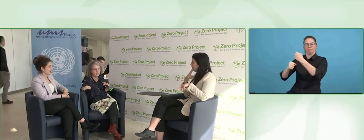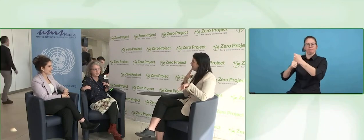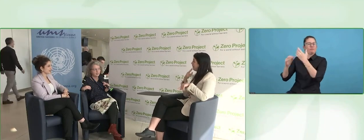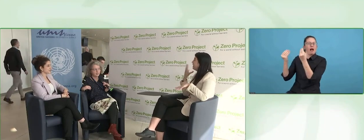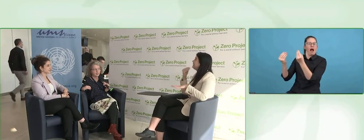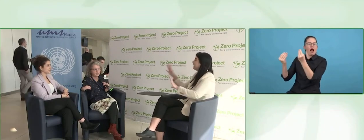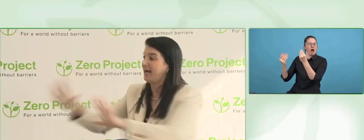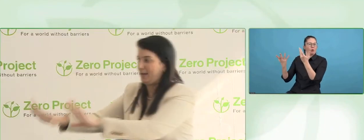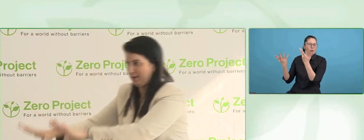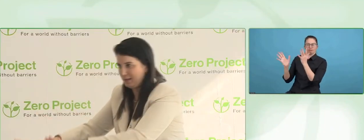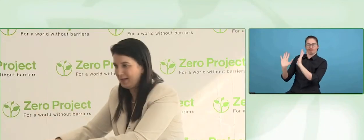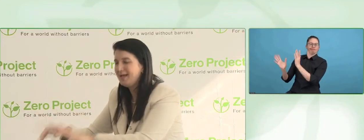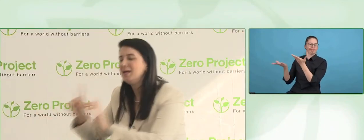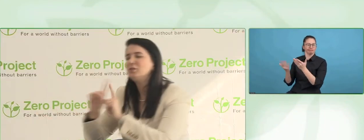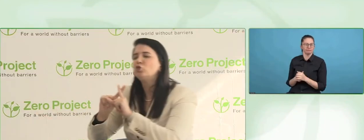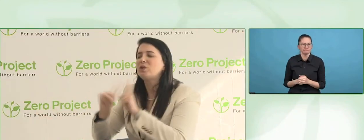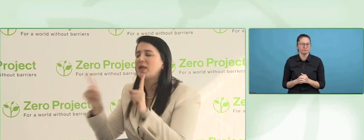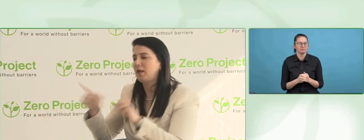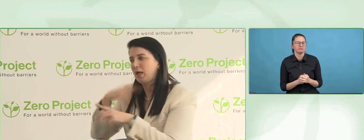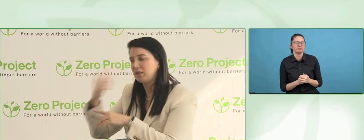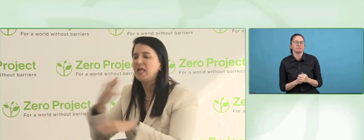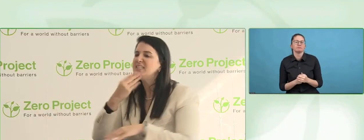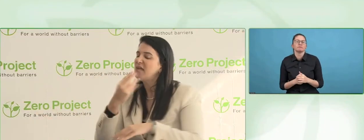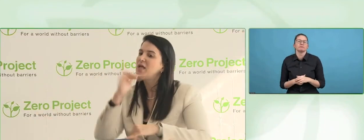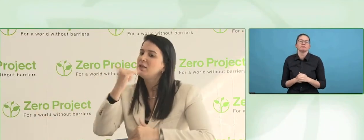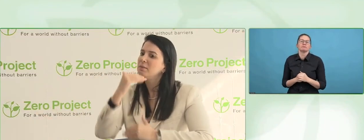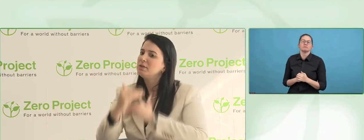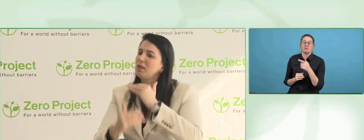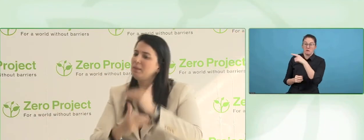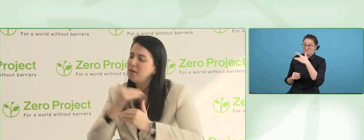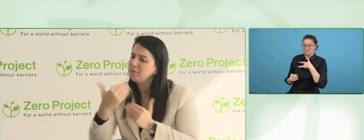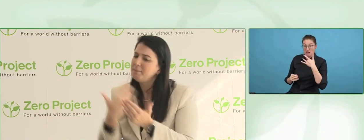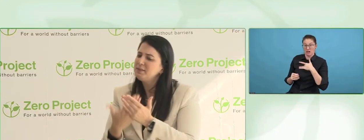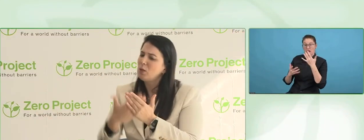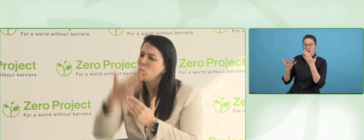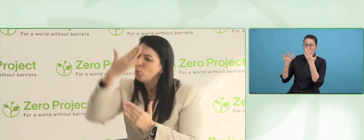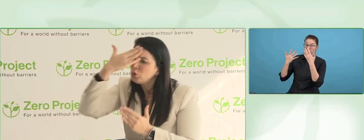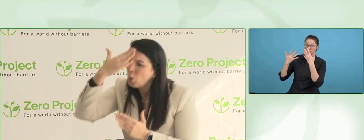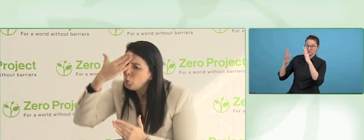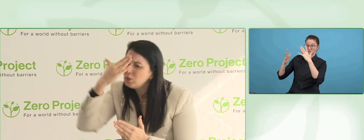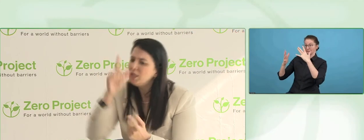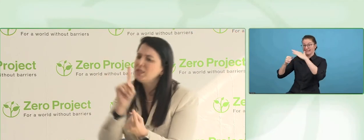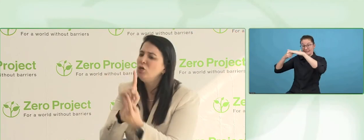I am a deaf woman in Israel, it is very different in each country you